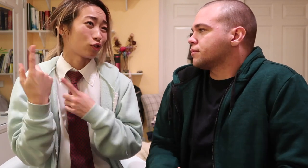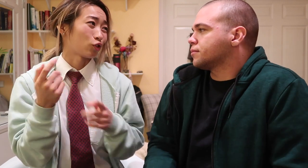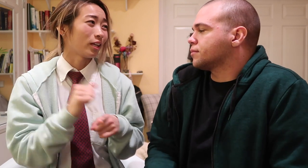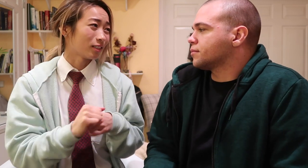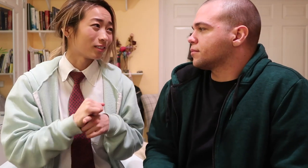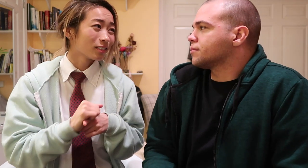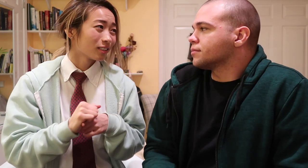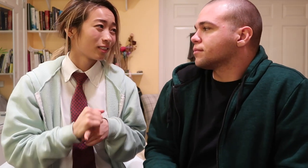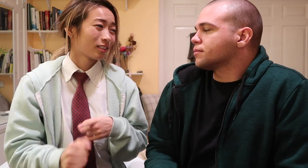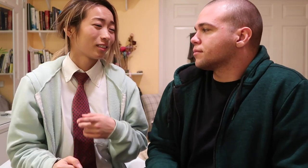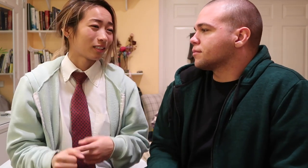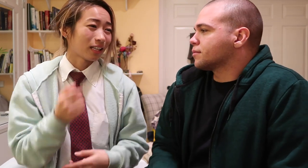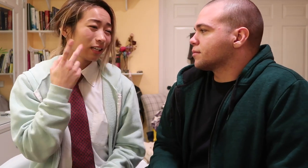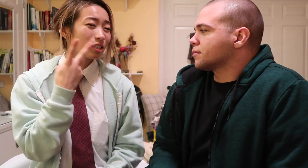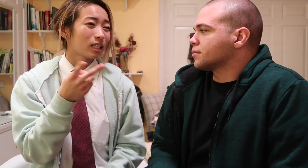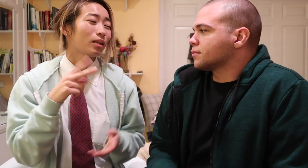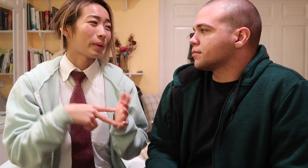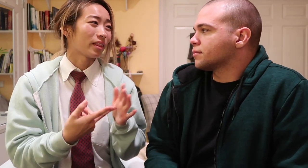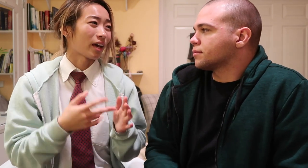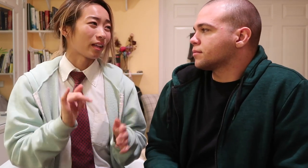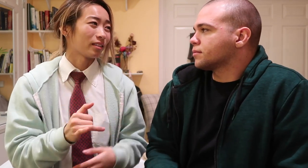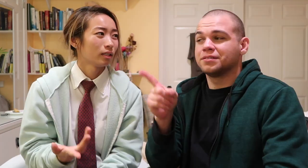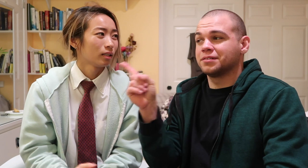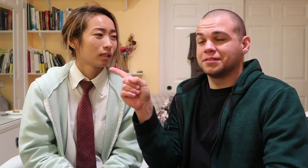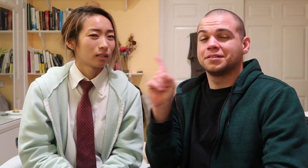trained and I could see he meant that